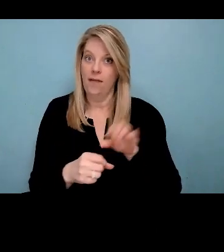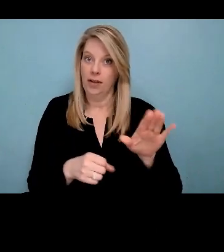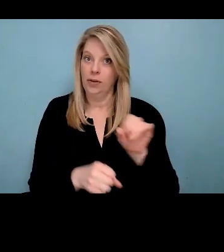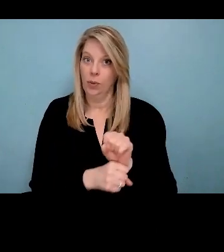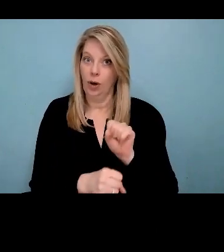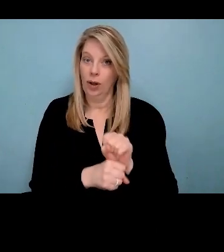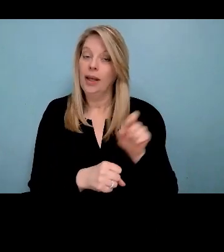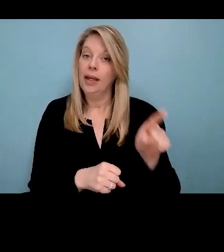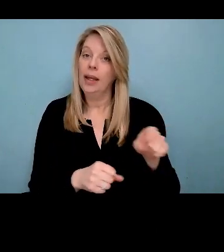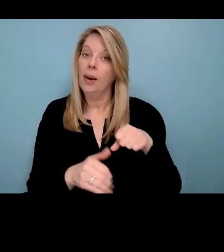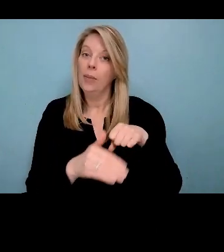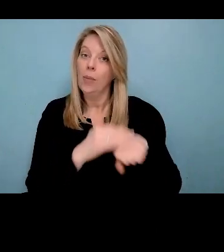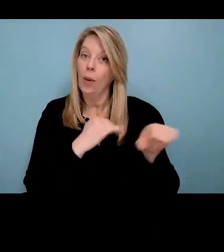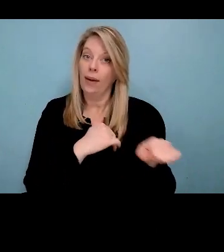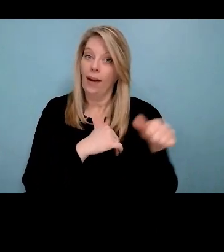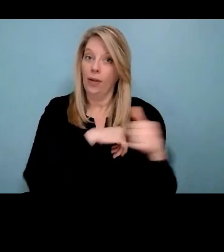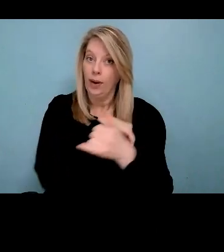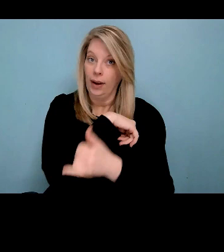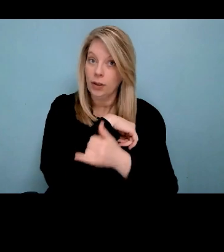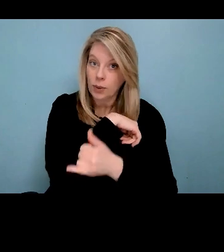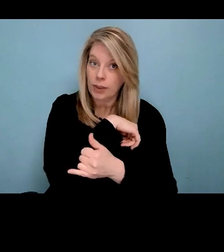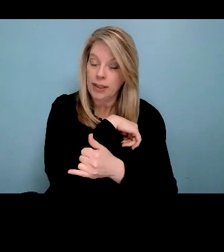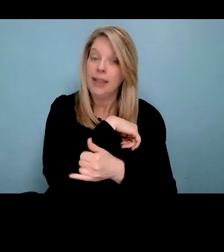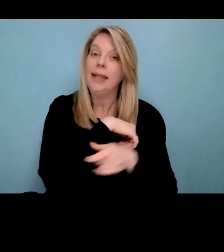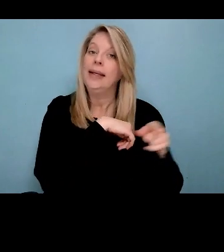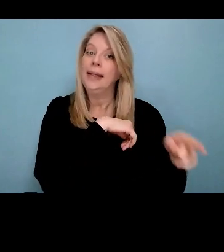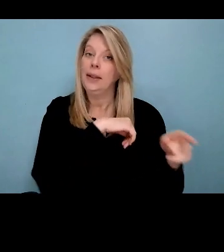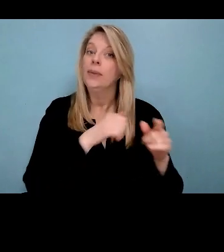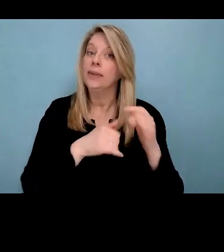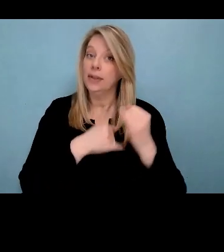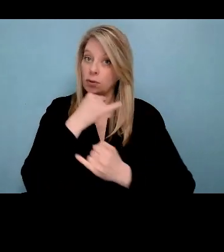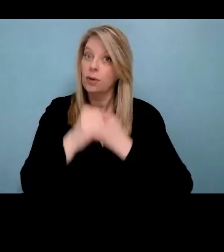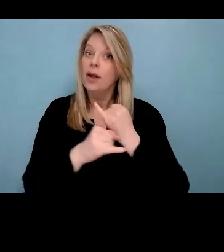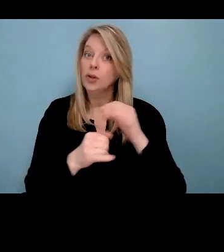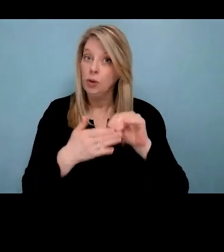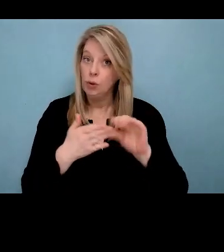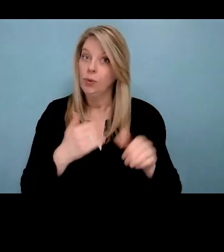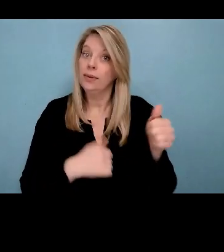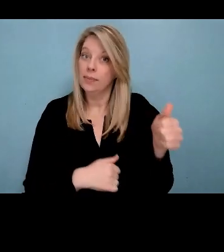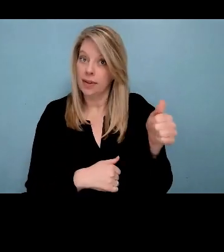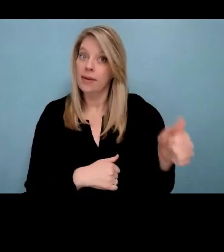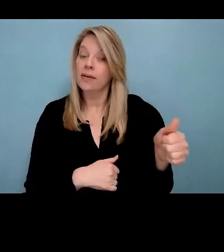and colonial violence. Shauna works from the foundation that people are experts in their own lives. Her work includes using an anti-racism and anti-opression lens.